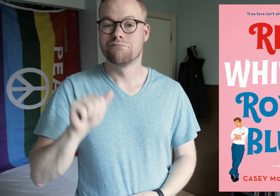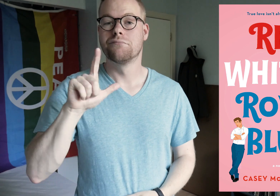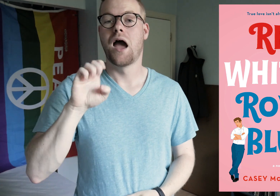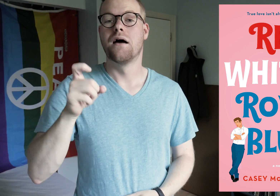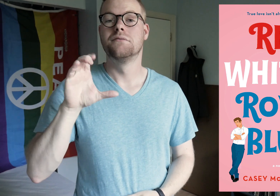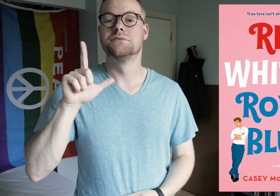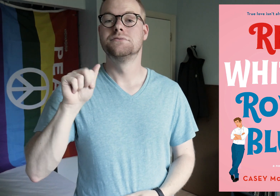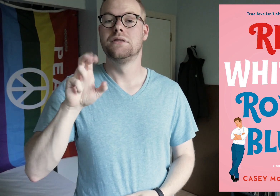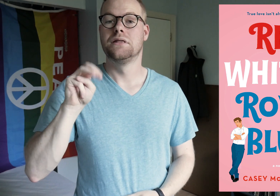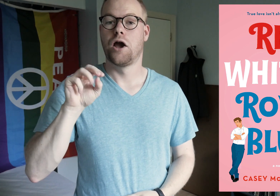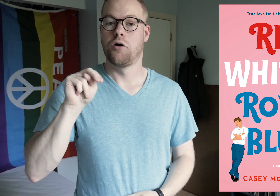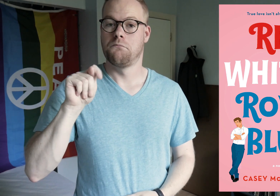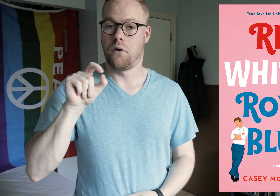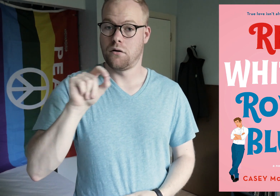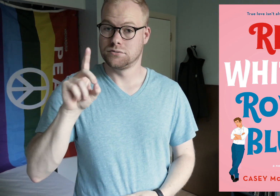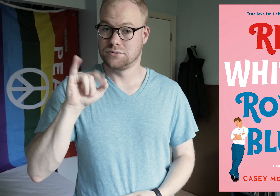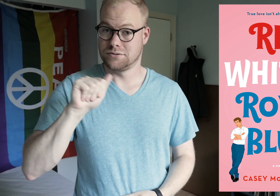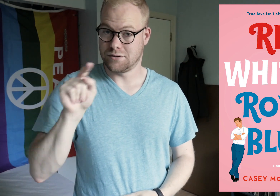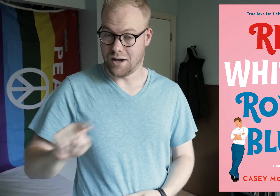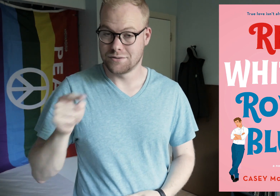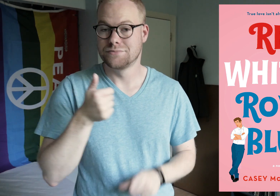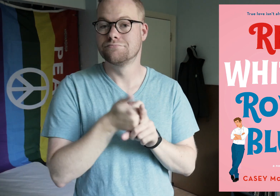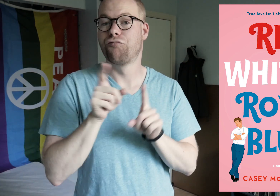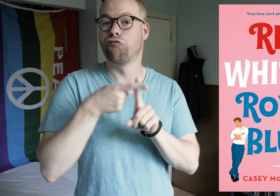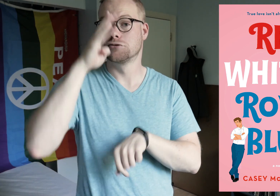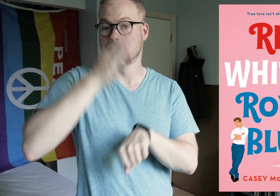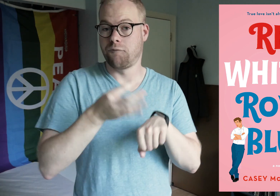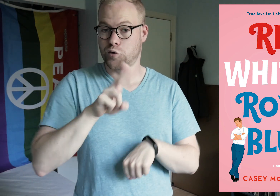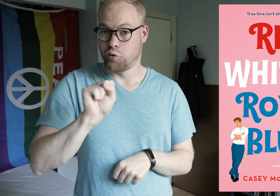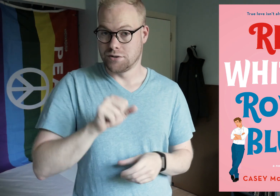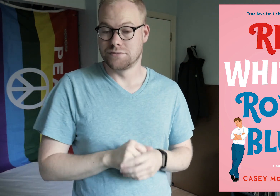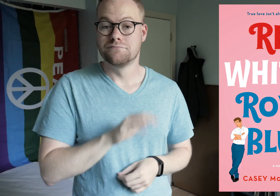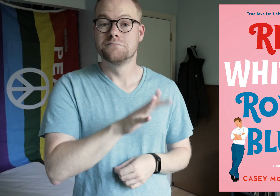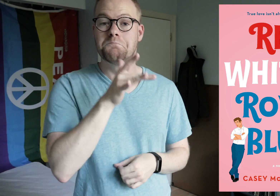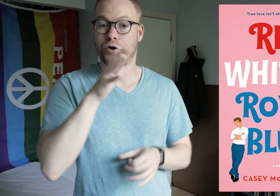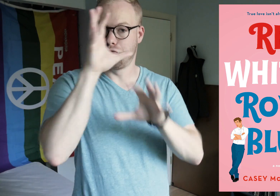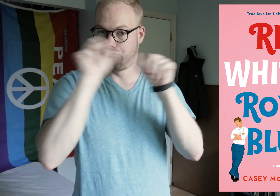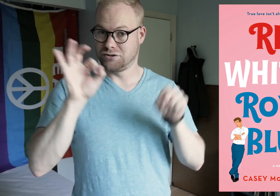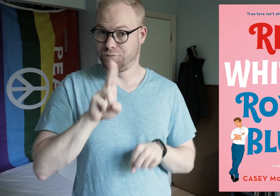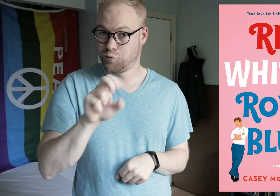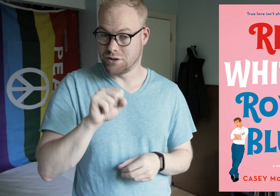Alex Claremont-Diaz is the First Son of the US, and his mother is the president of the US.